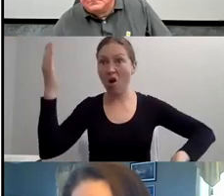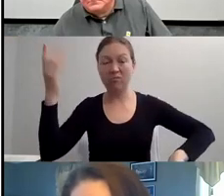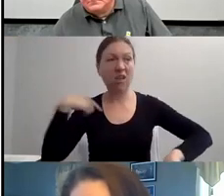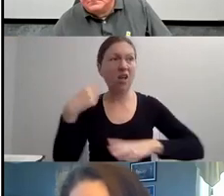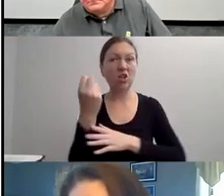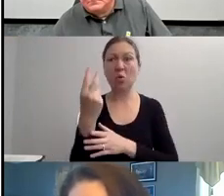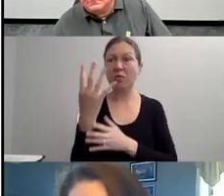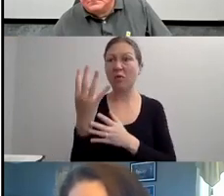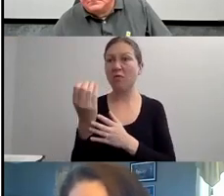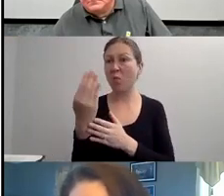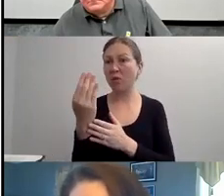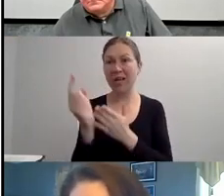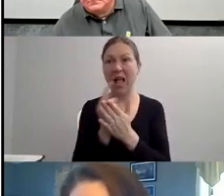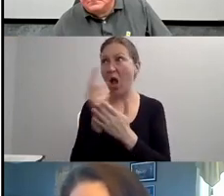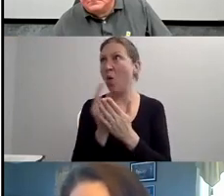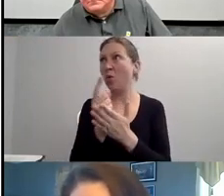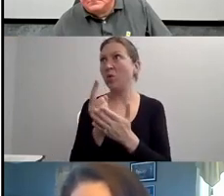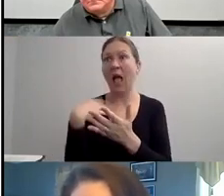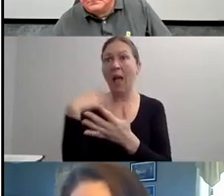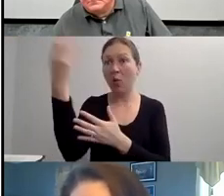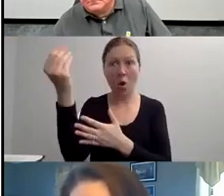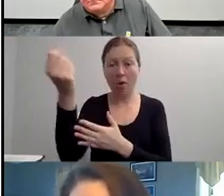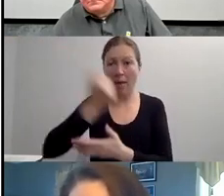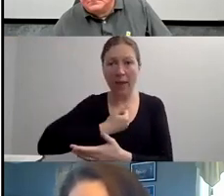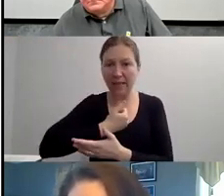BECAUSE THEY'RE VERY IMPORTANT PILLARS IN THE DISABILITY COMMUNITY.